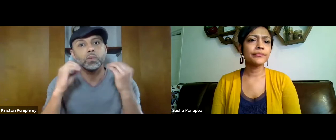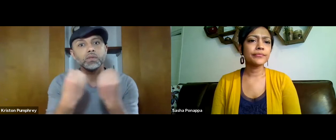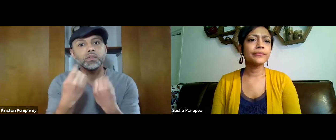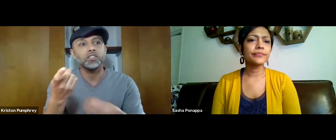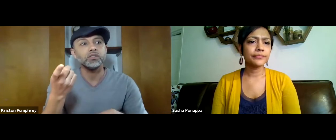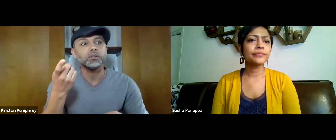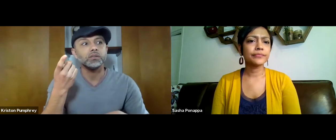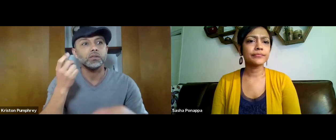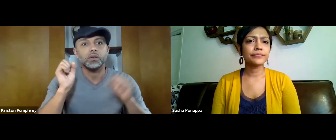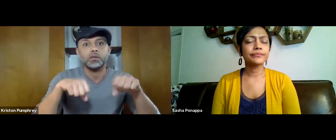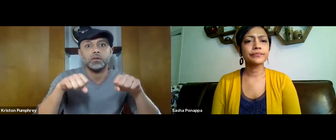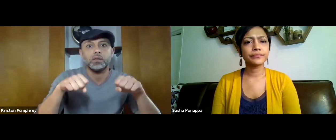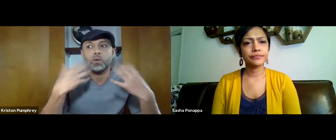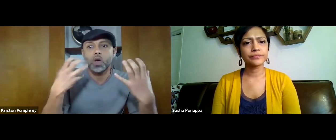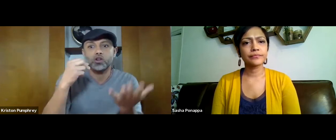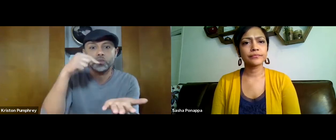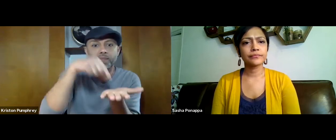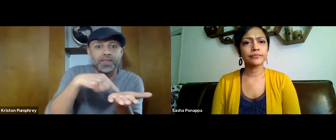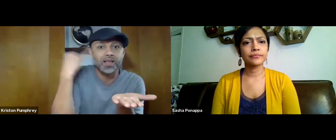because with the different organizations,